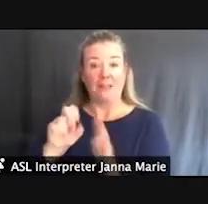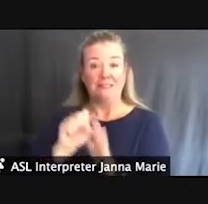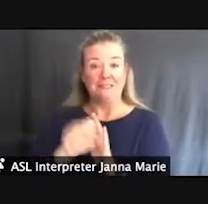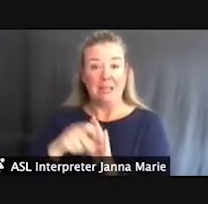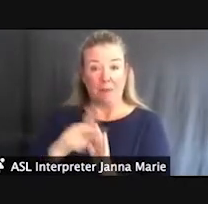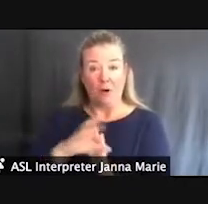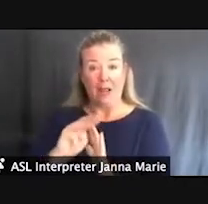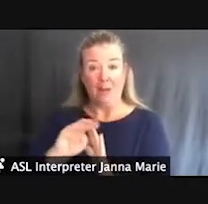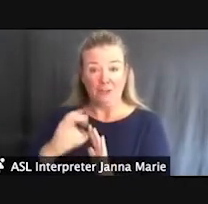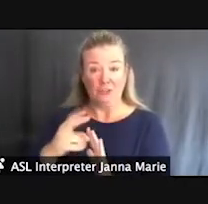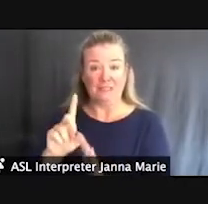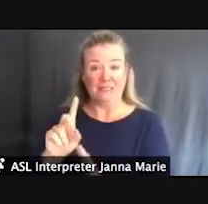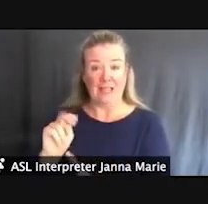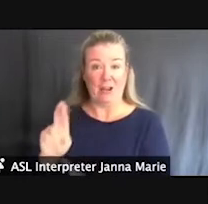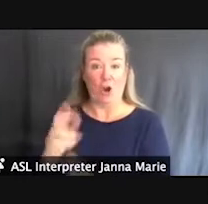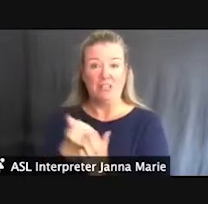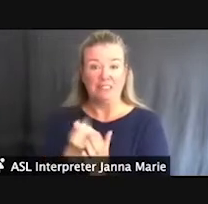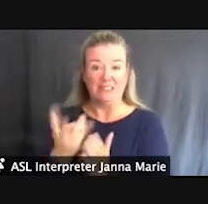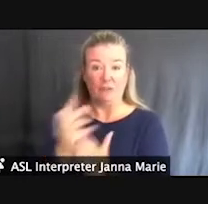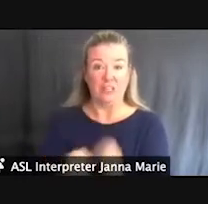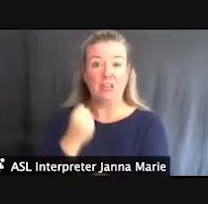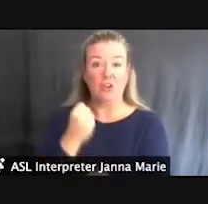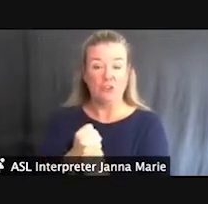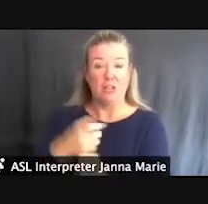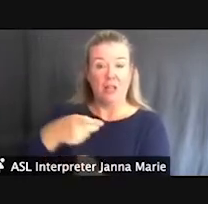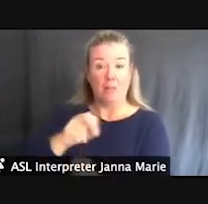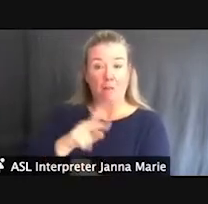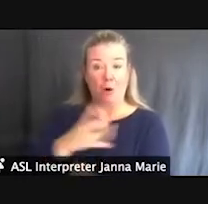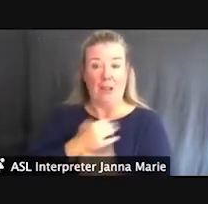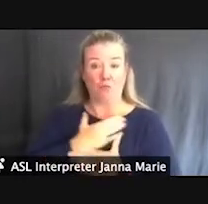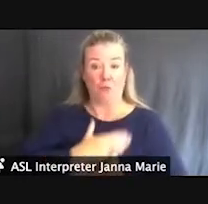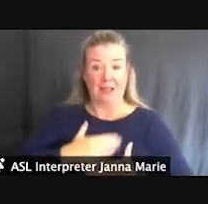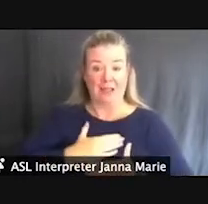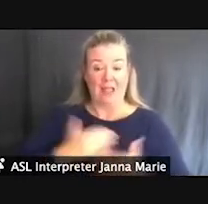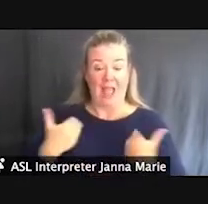And for several years, the Parks and Recreation Division has had funding provided as a match